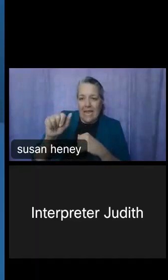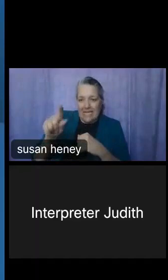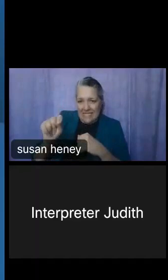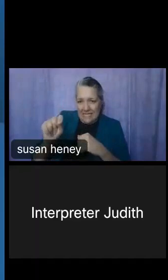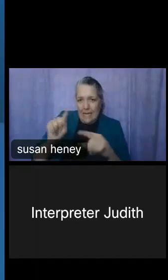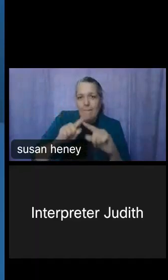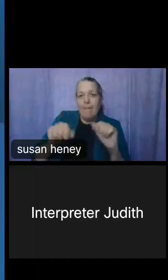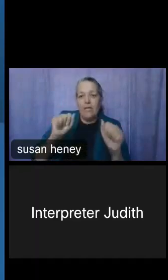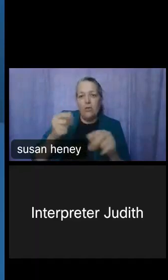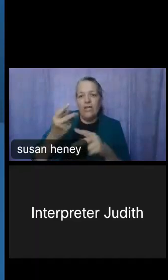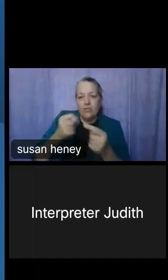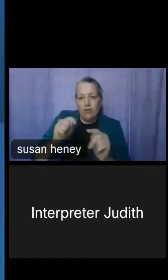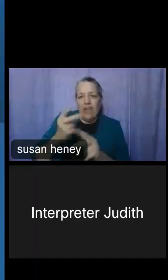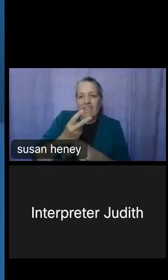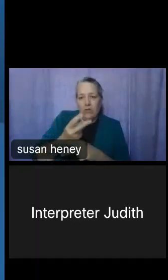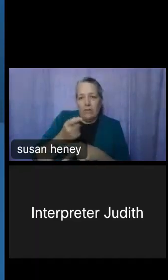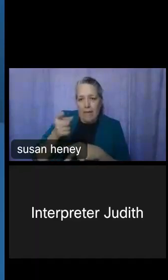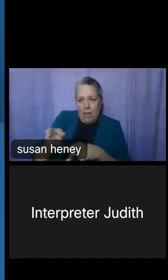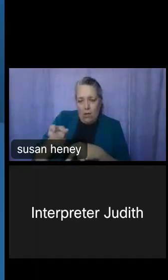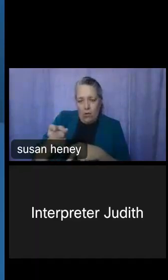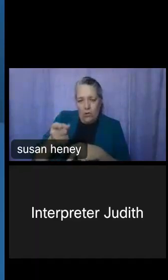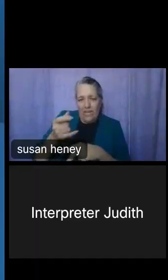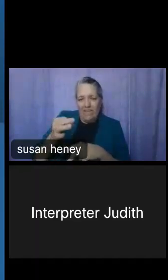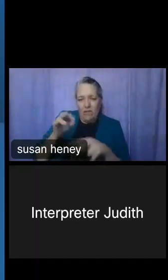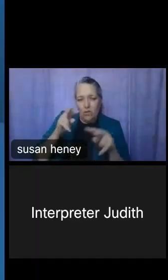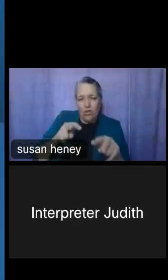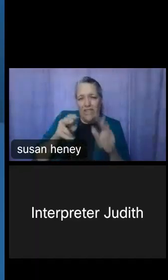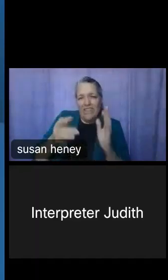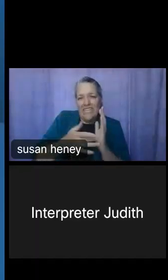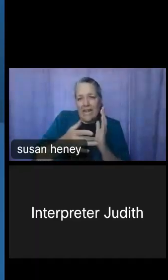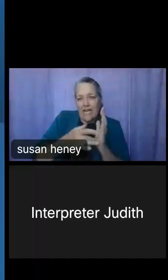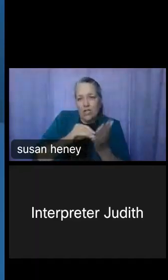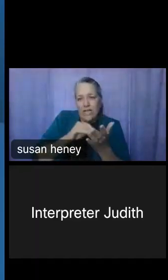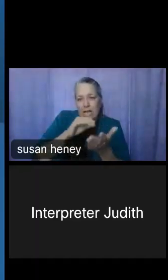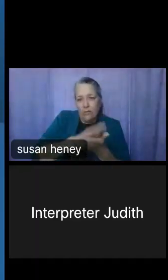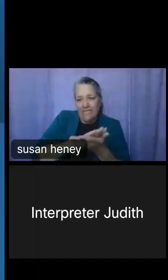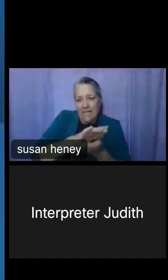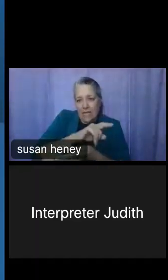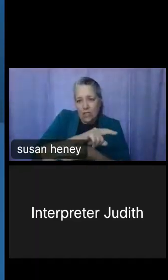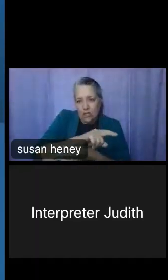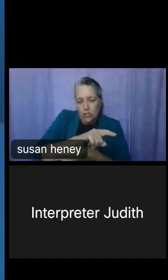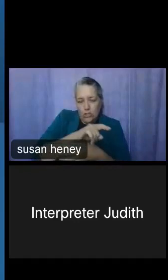of error if you follow the PUMS technical documentation. I don't know who asked that